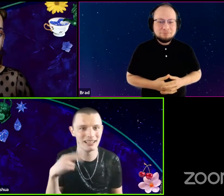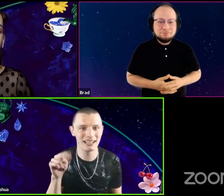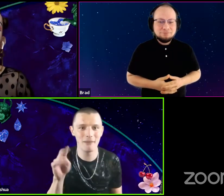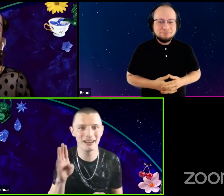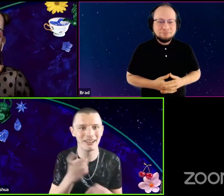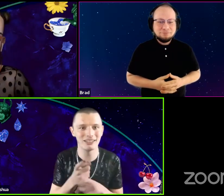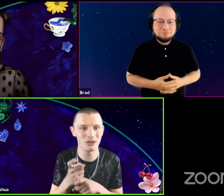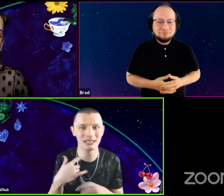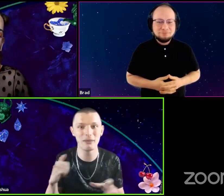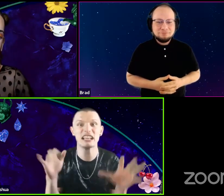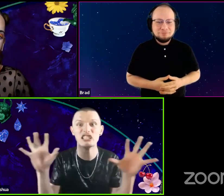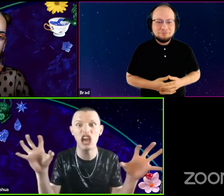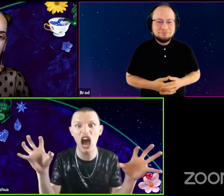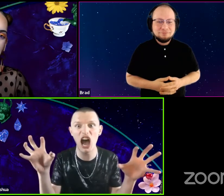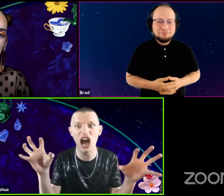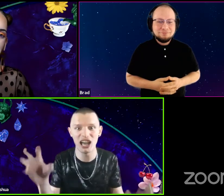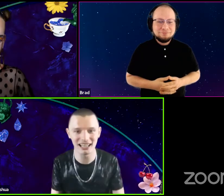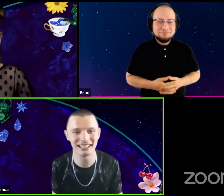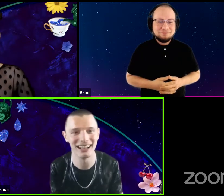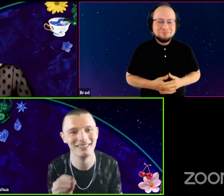these non-binary jokes. And I'm like, yes